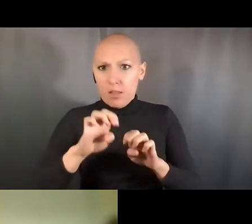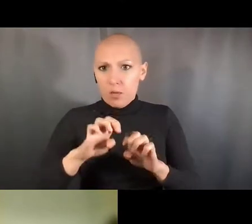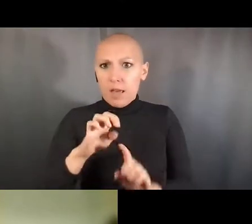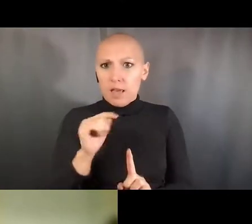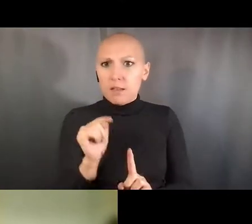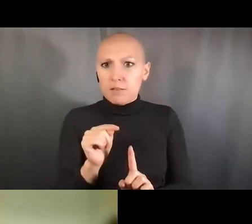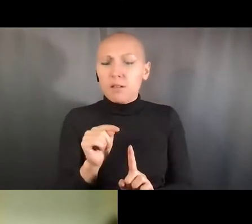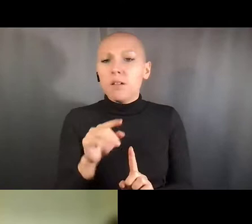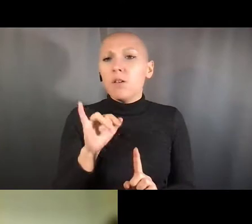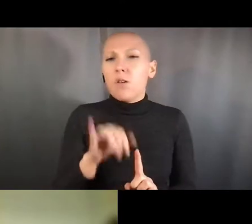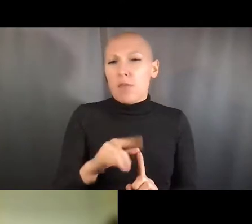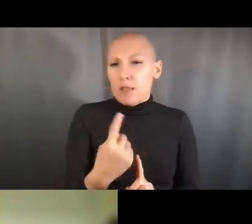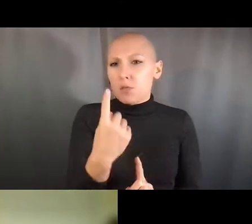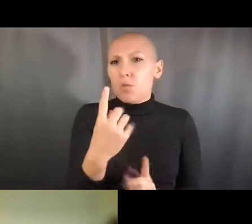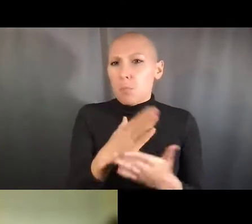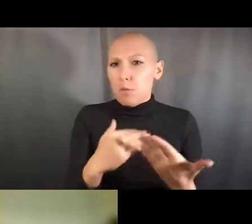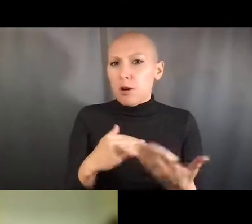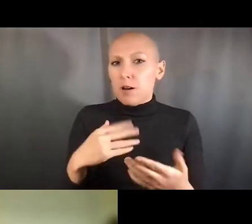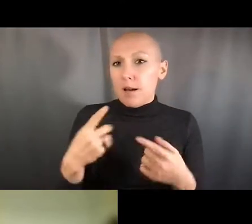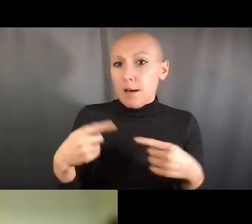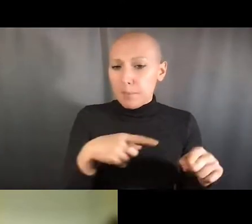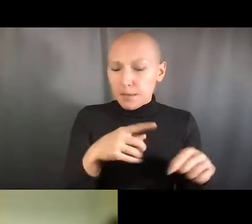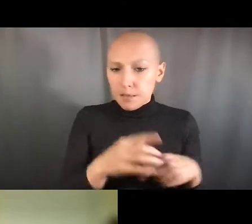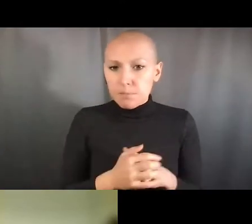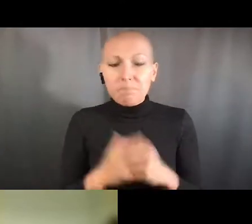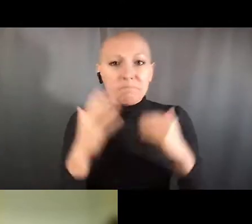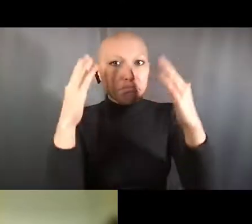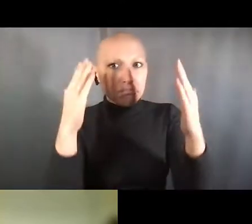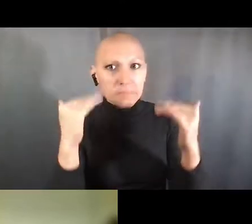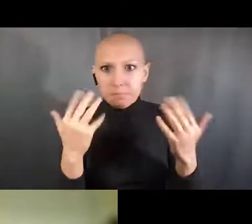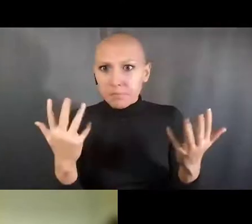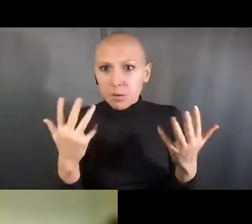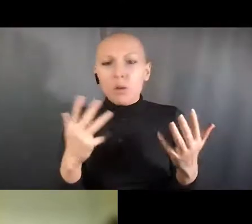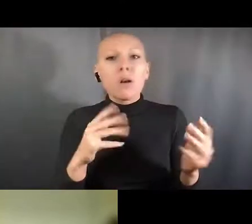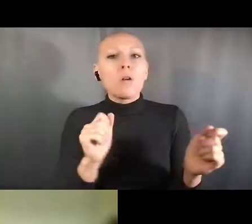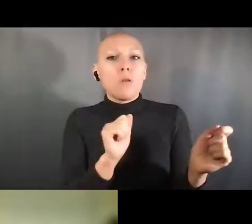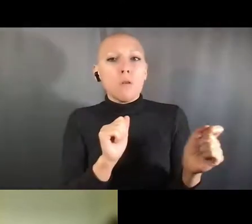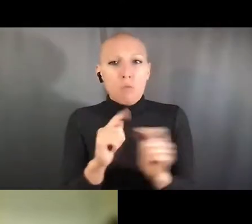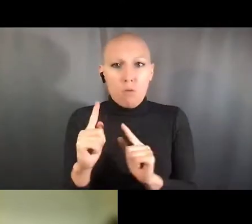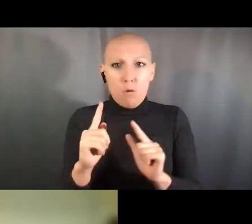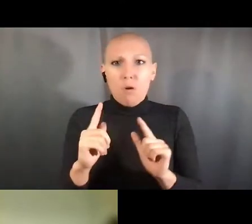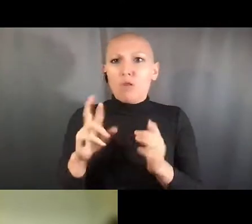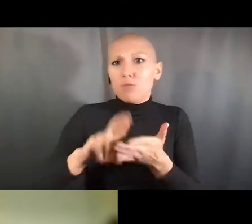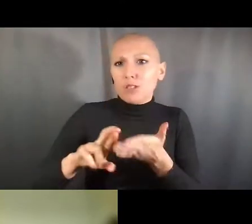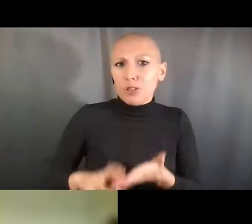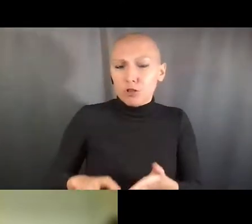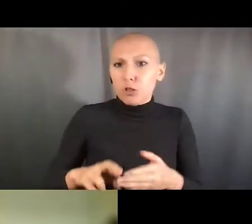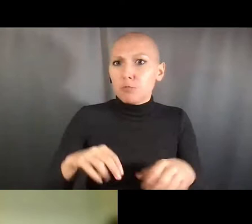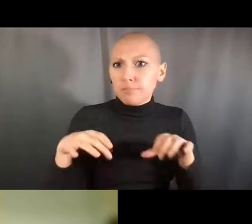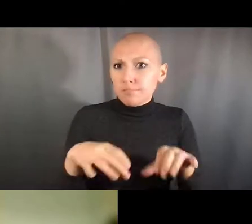you can dramatically reduce the risk of something going wrong, and you will begin to develop this culture